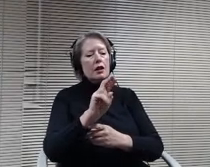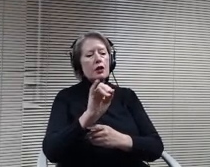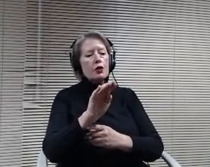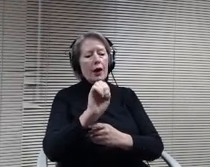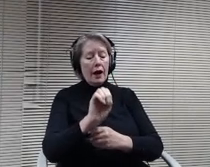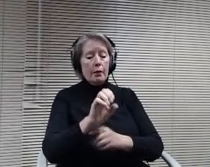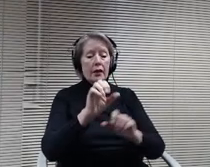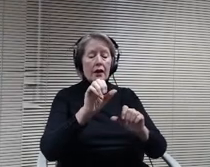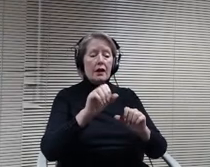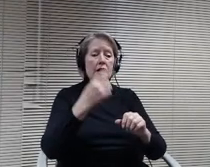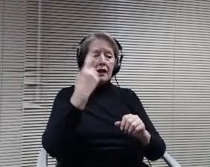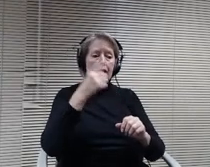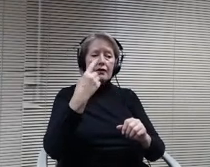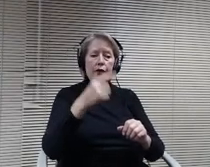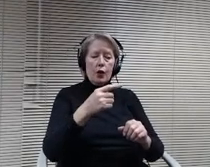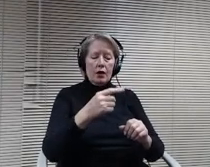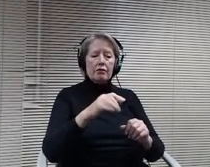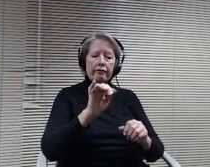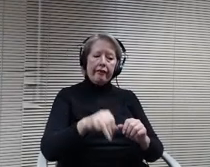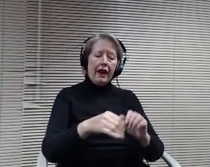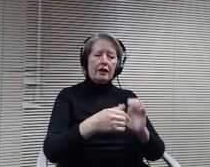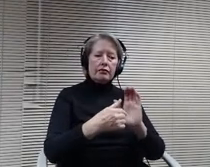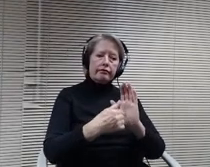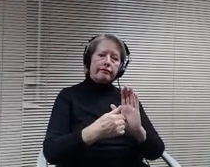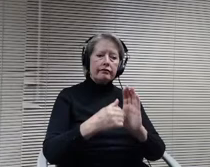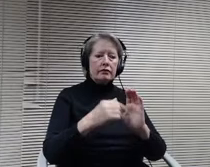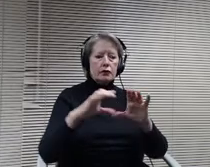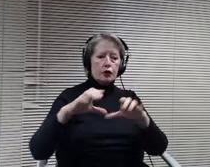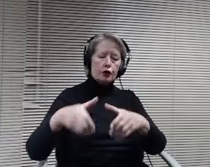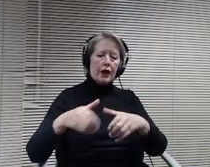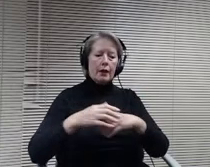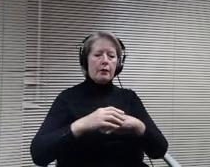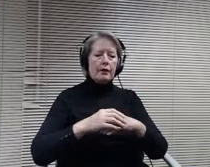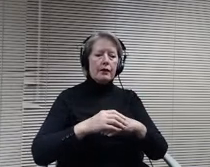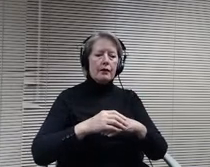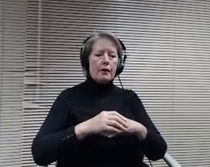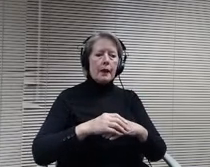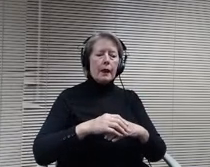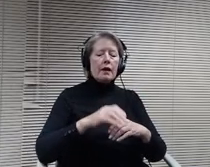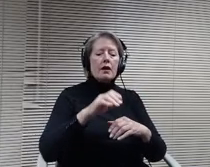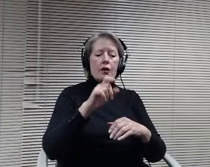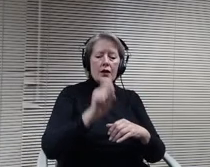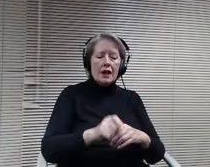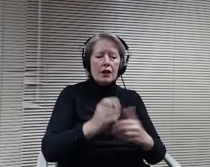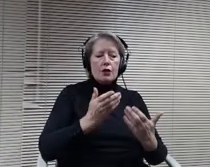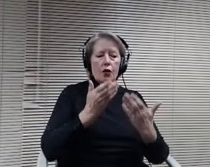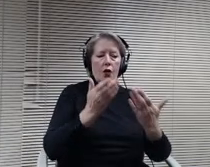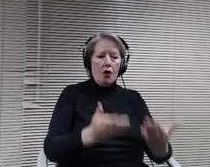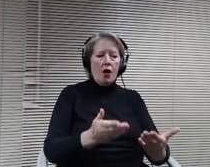offer an inclusive education program that recognizes the history of your own name and the native land you currently